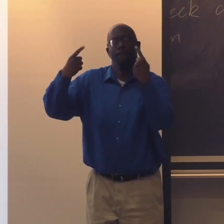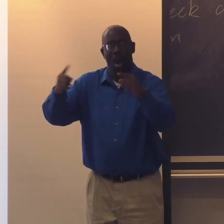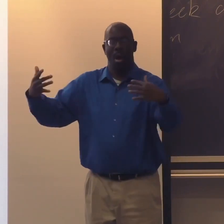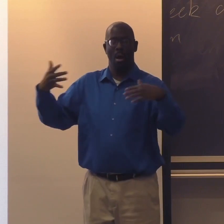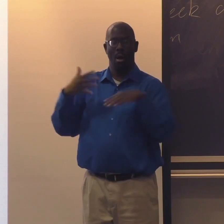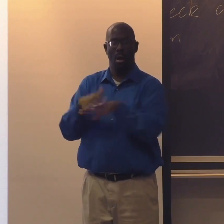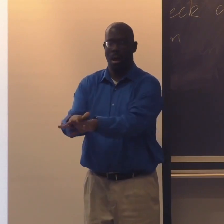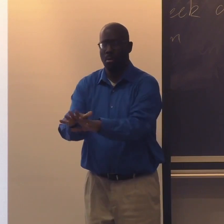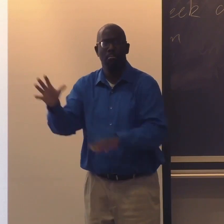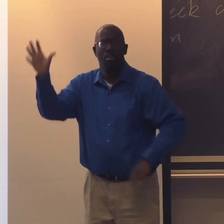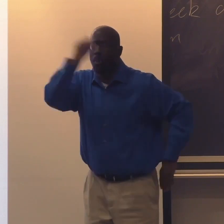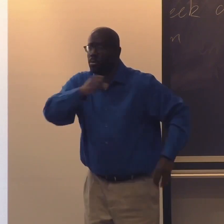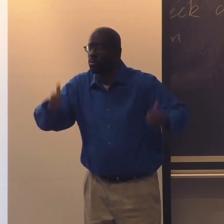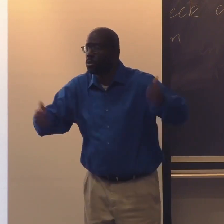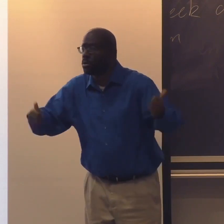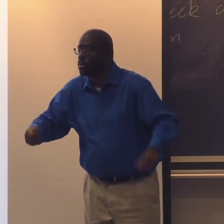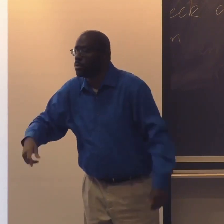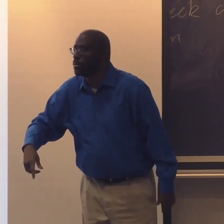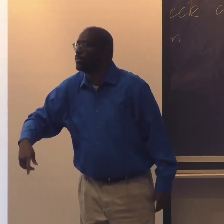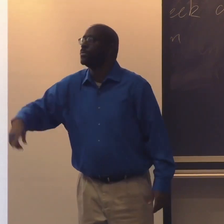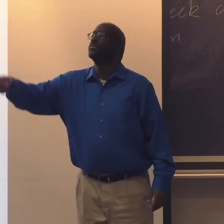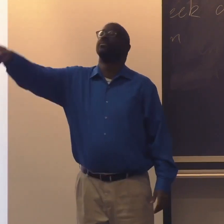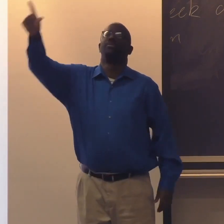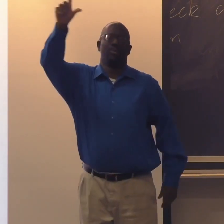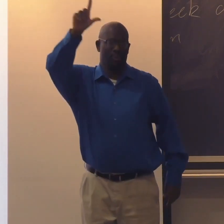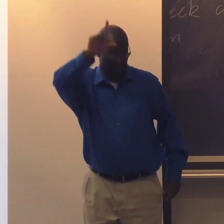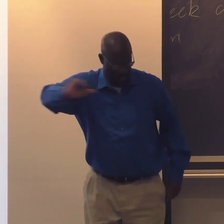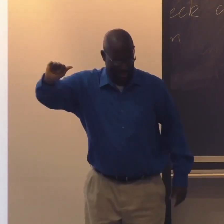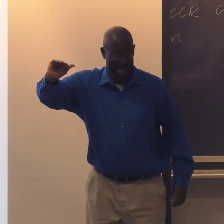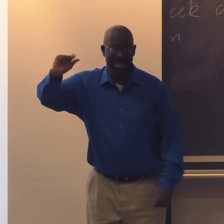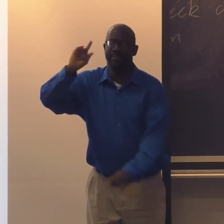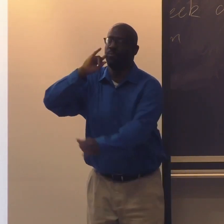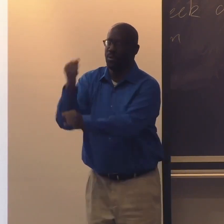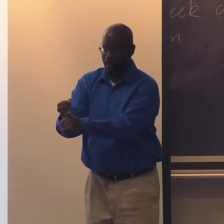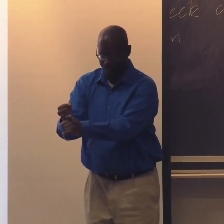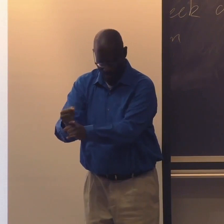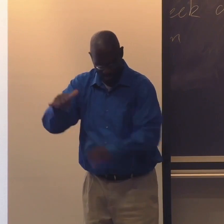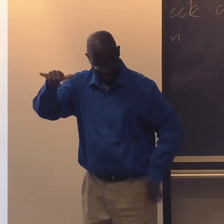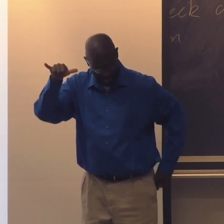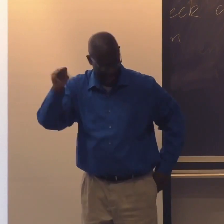Which was the last of these states to finally become together, integrated?